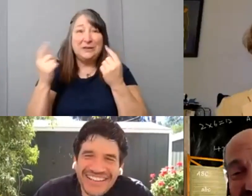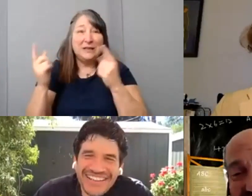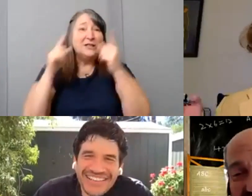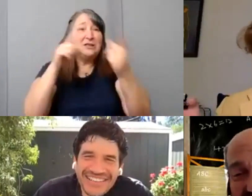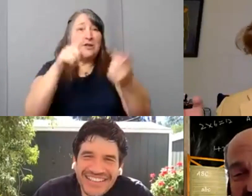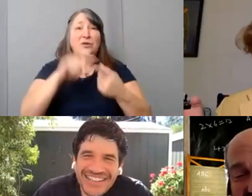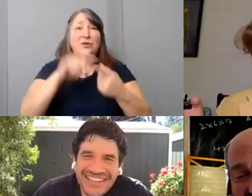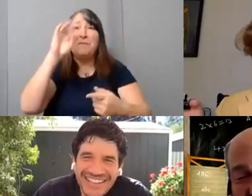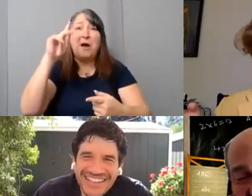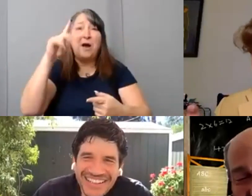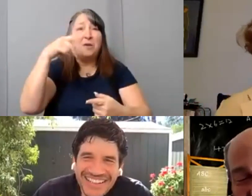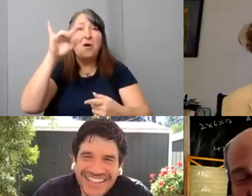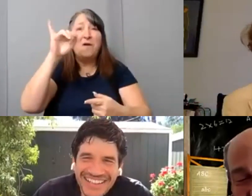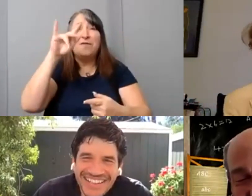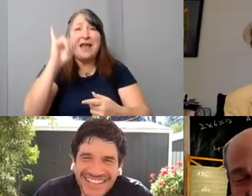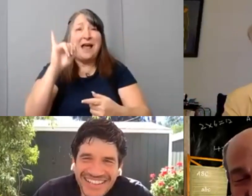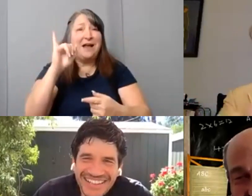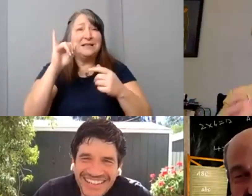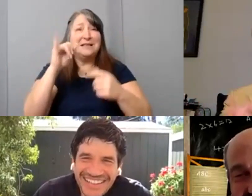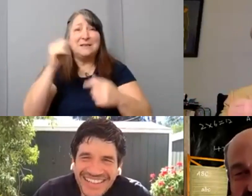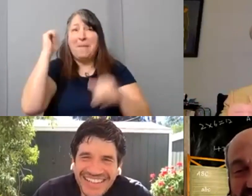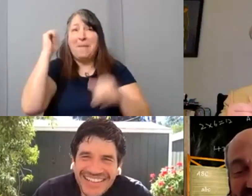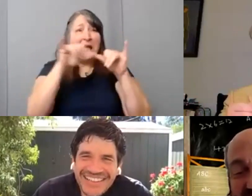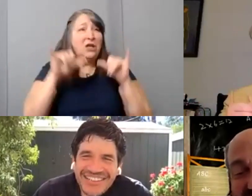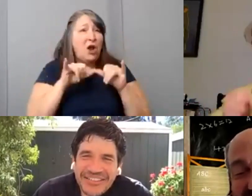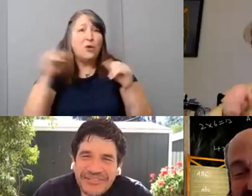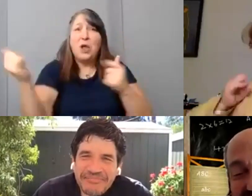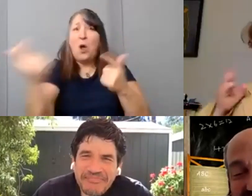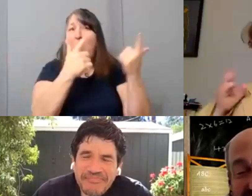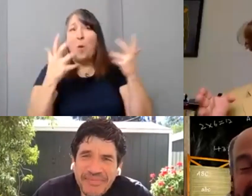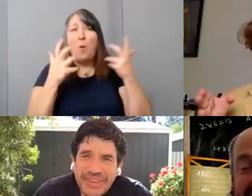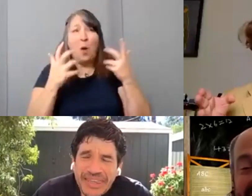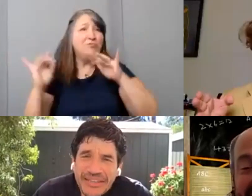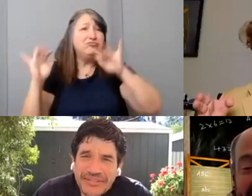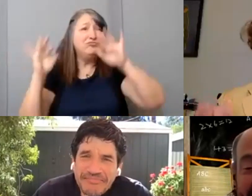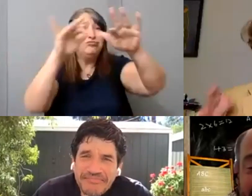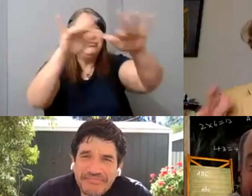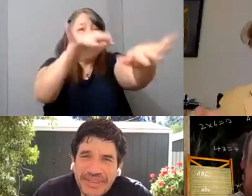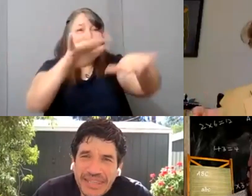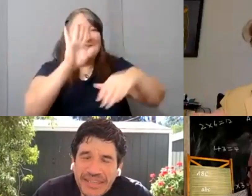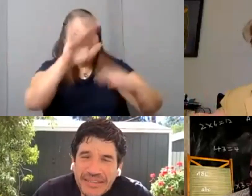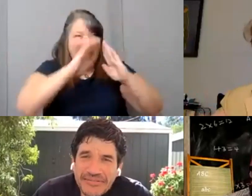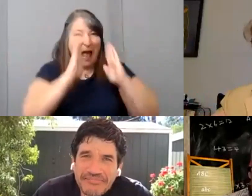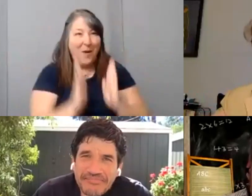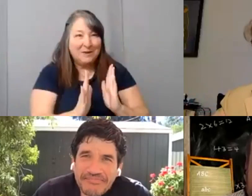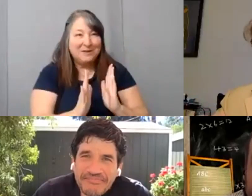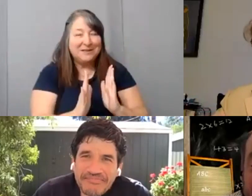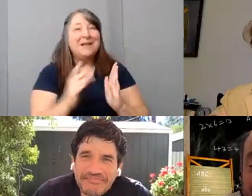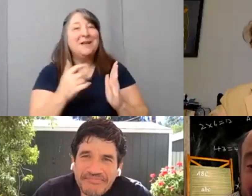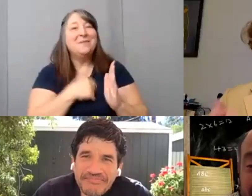We all want to do that, you know. And let me tell you what. As somebody who's been a long time friend of you, Danny